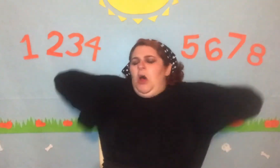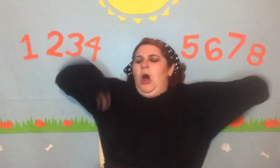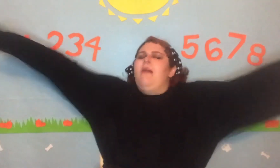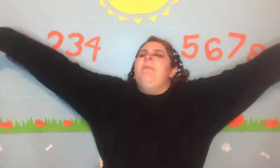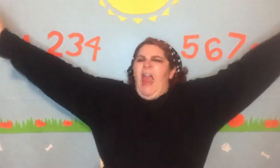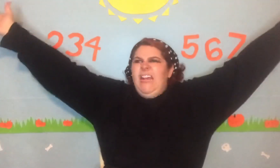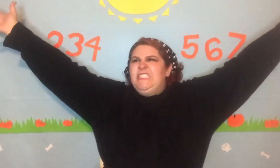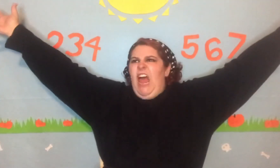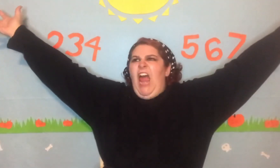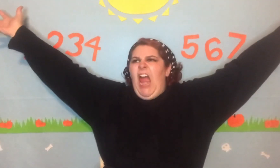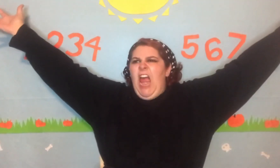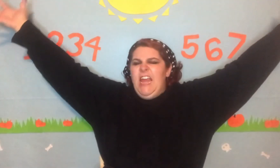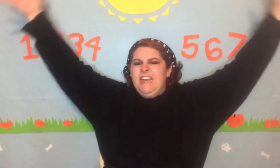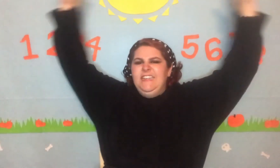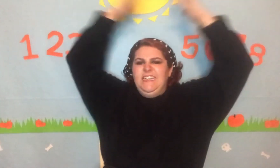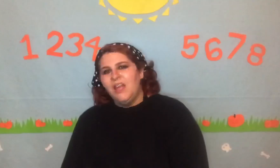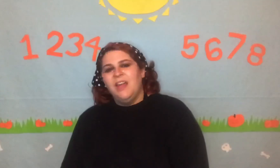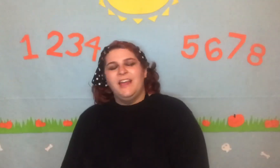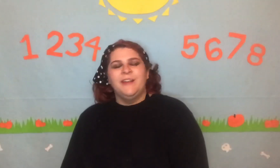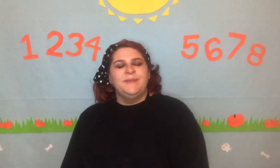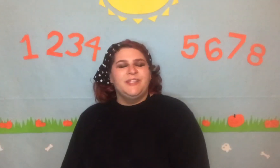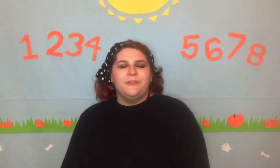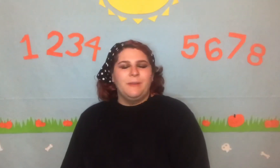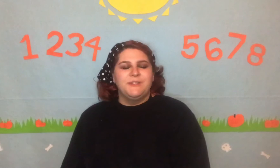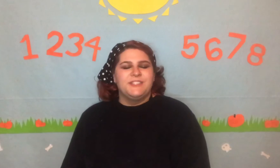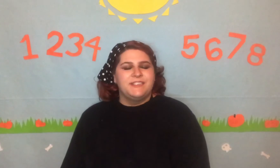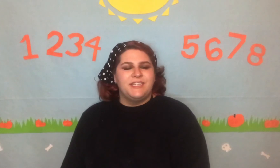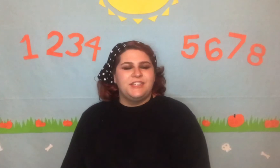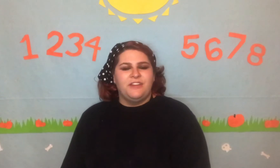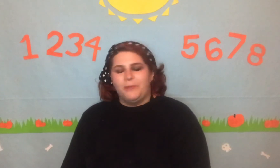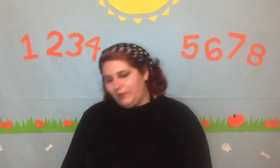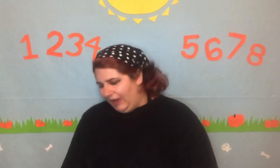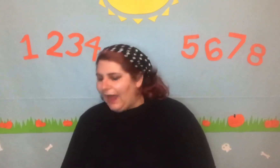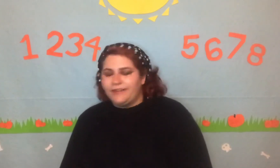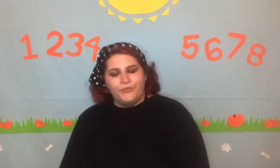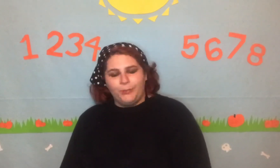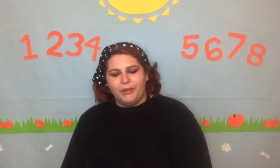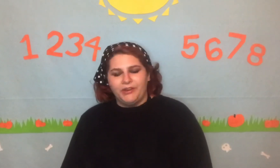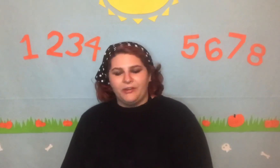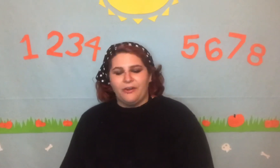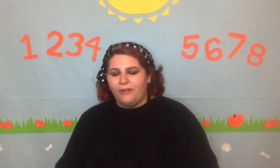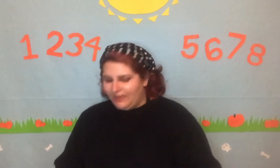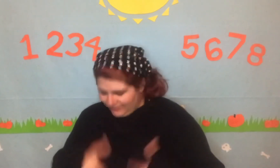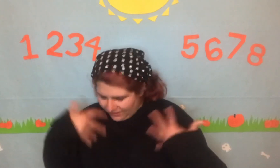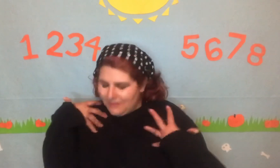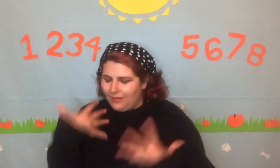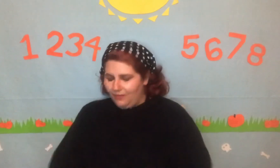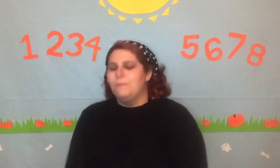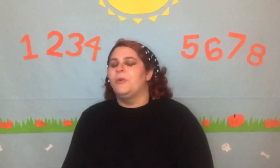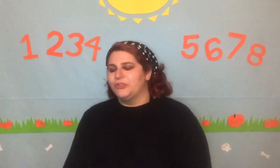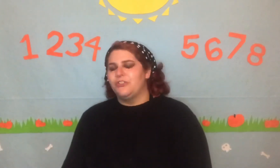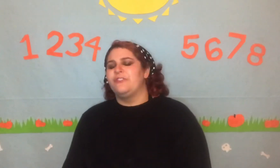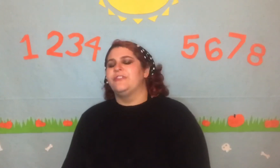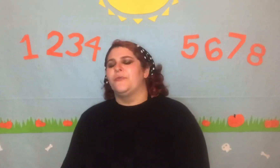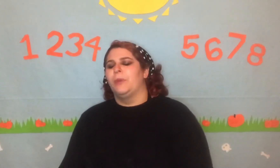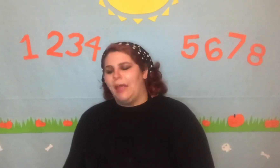amazing. I mean the representation of a Black superhero and multitudes of Black